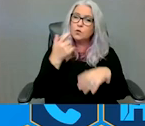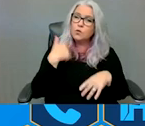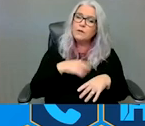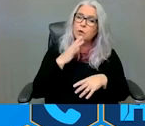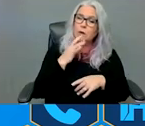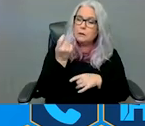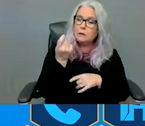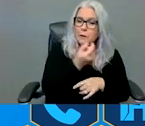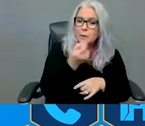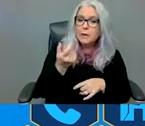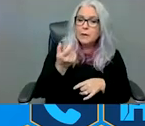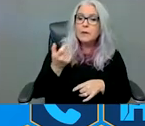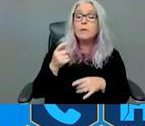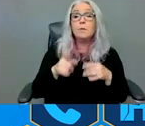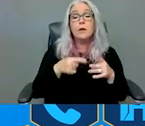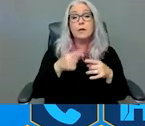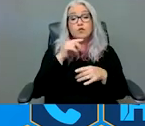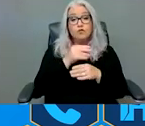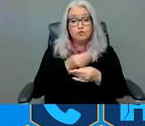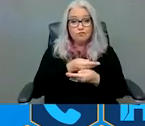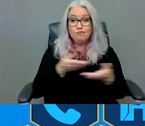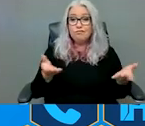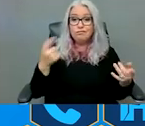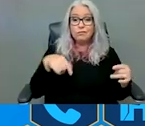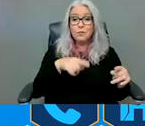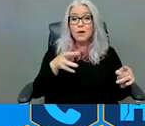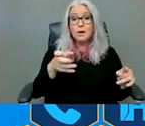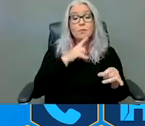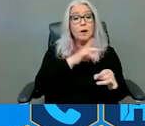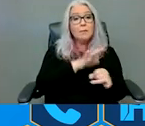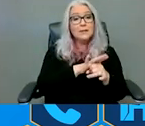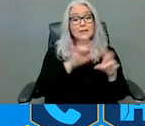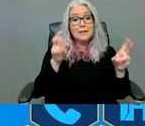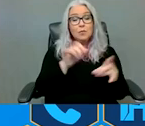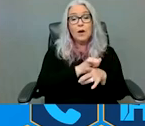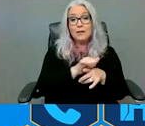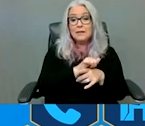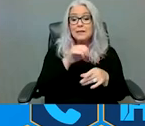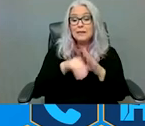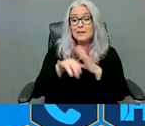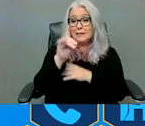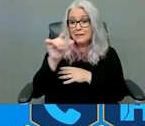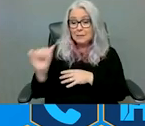it out there, some promises practices that we know well, especially within the Disability Community, is creating inclusive